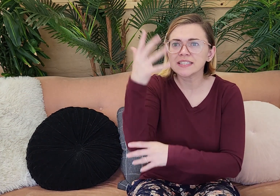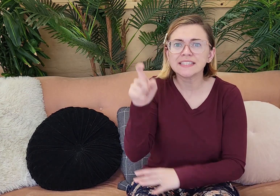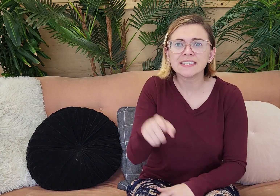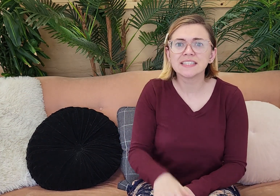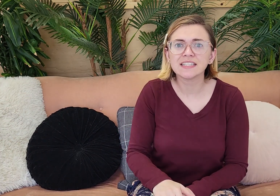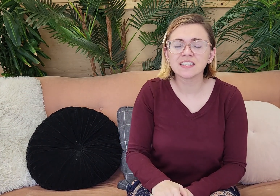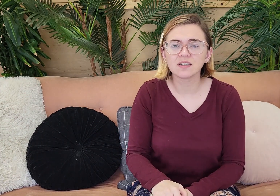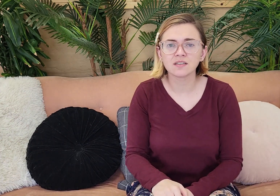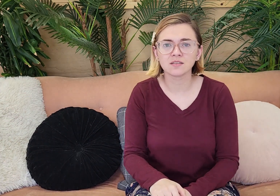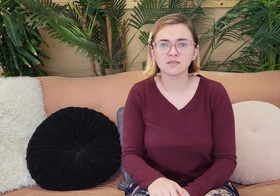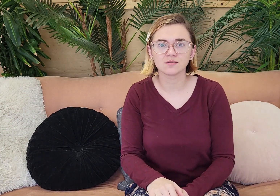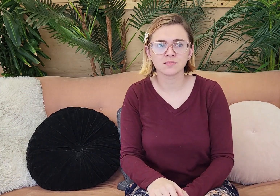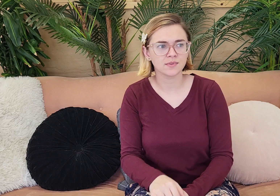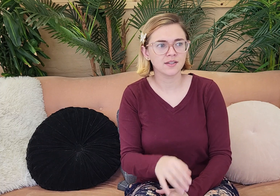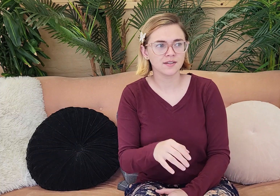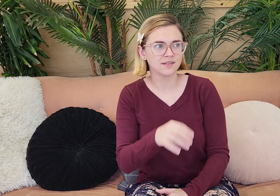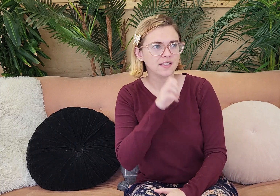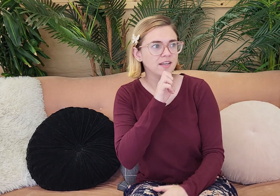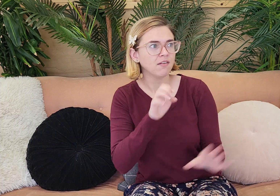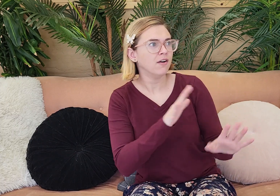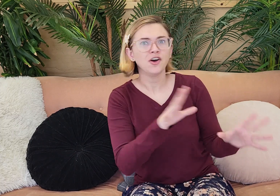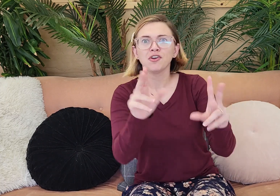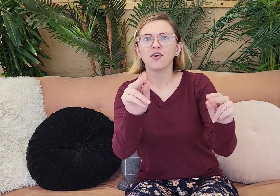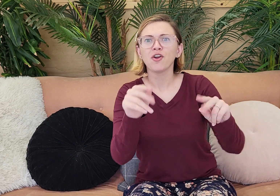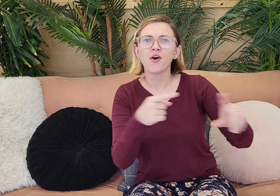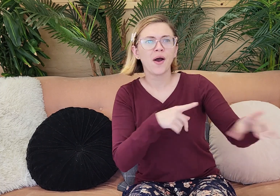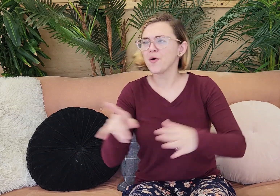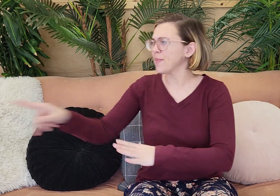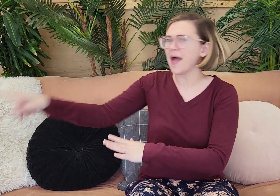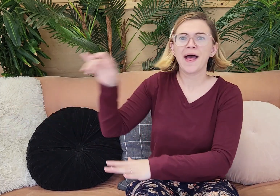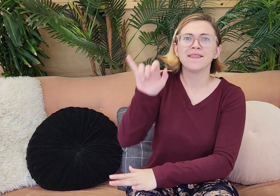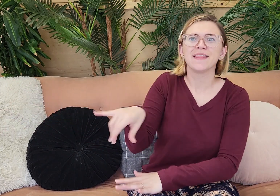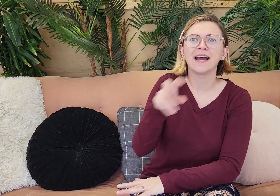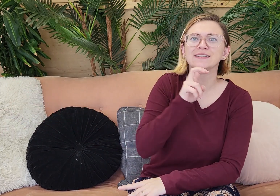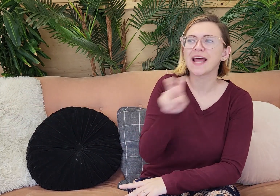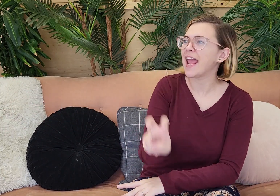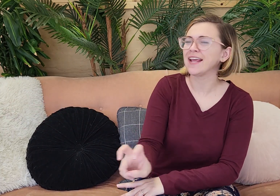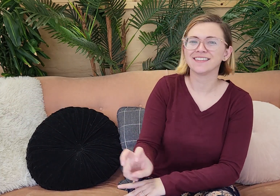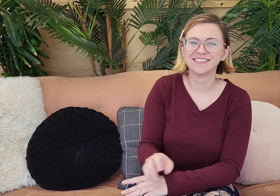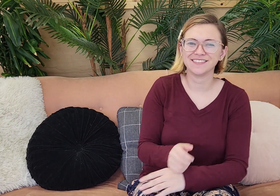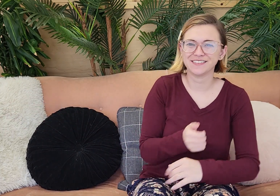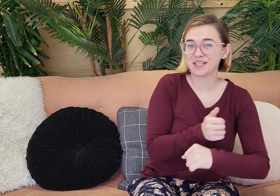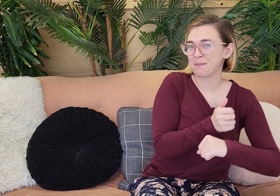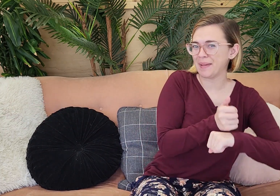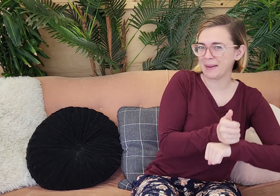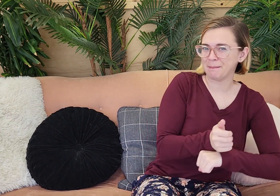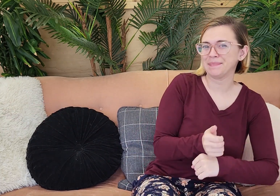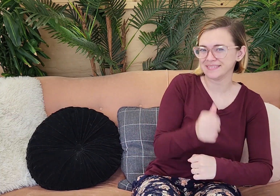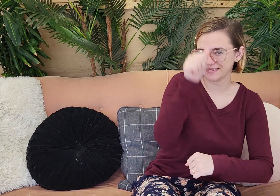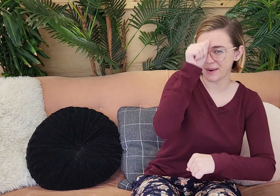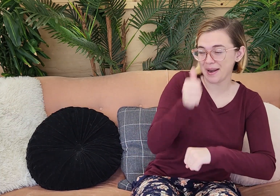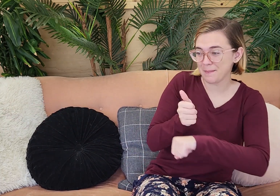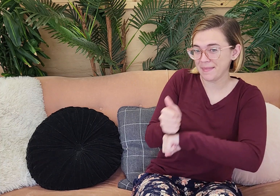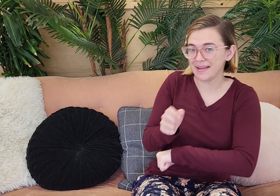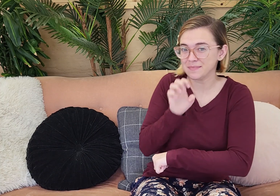from the tree." And then Eve was like, "N o, no, no, it was the serpent! The serpent is who told me!" so Adam he